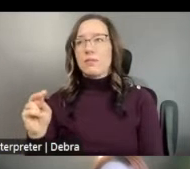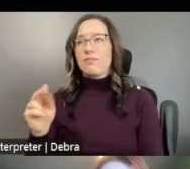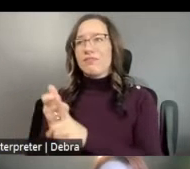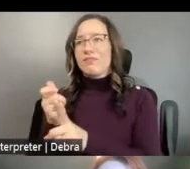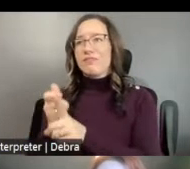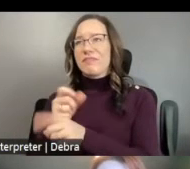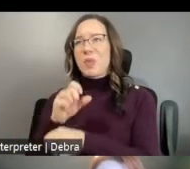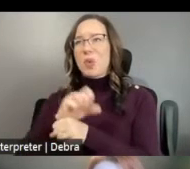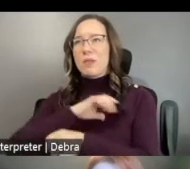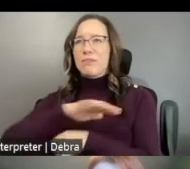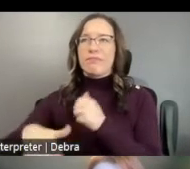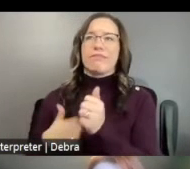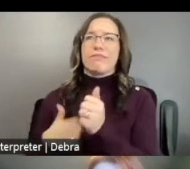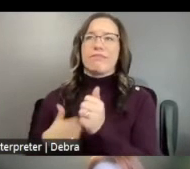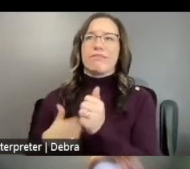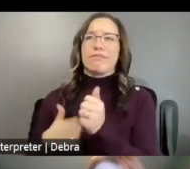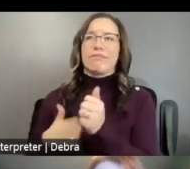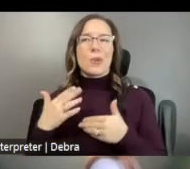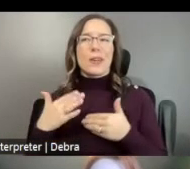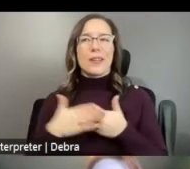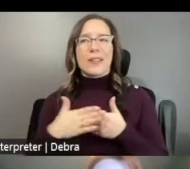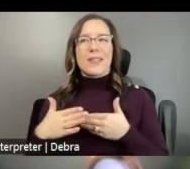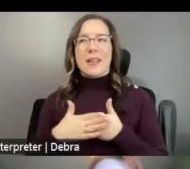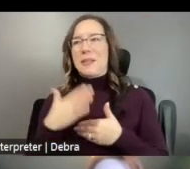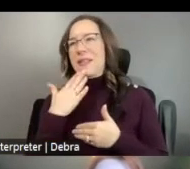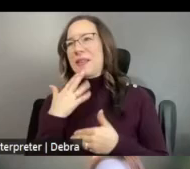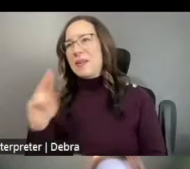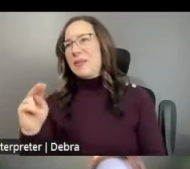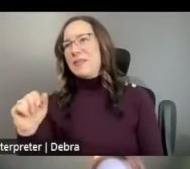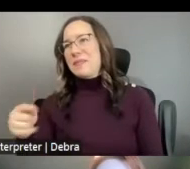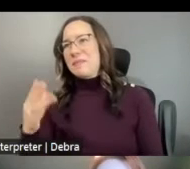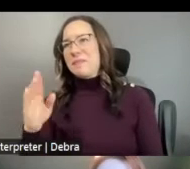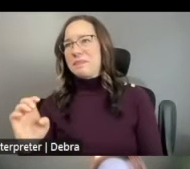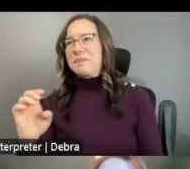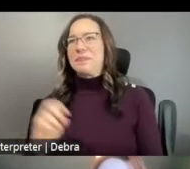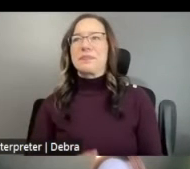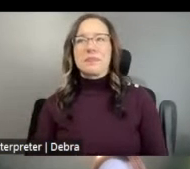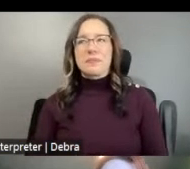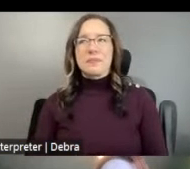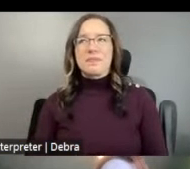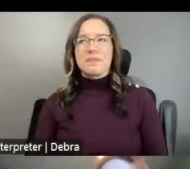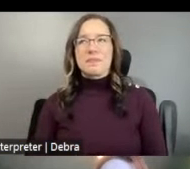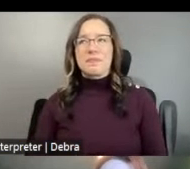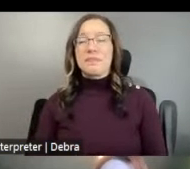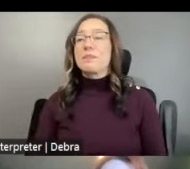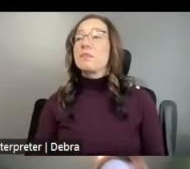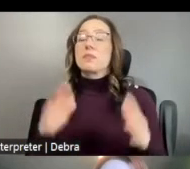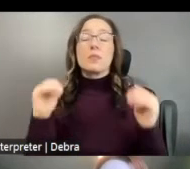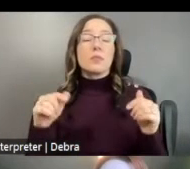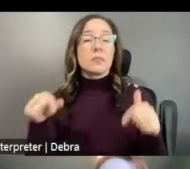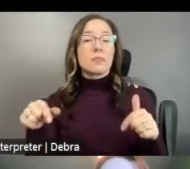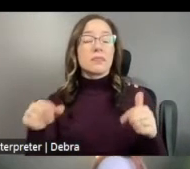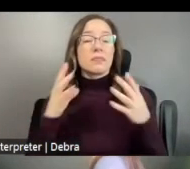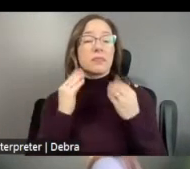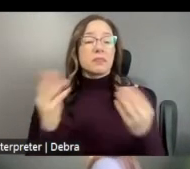RUNNING OUR SLIDES. THANK YOU, NATALIE. WE HOPE WHAT WE'LL SHARE WITH YOU TODAY WILL BE HELPFUL TO